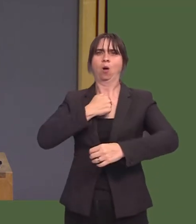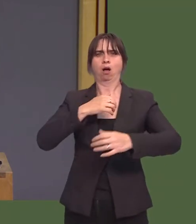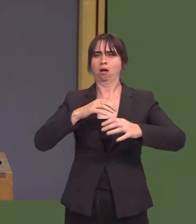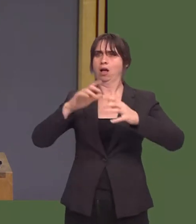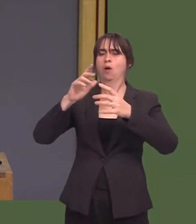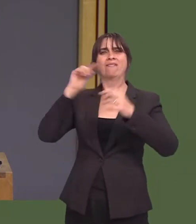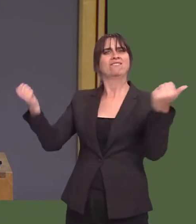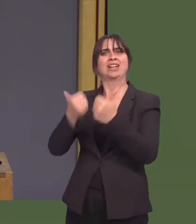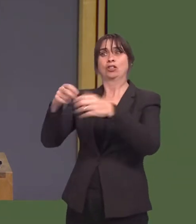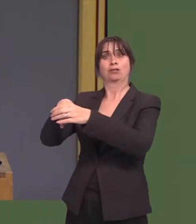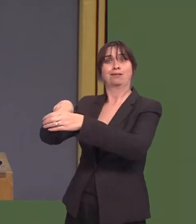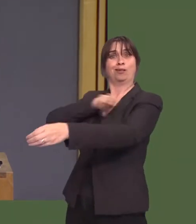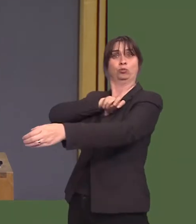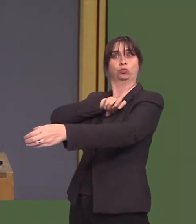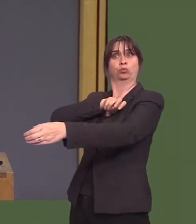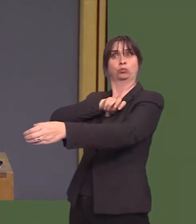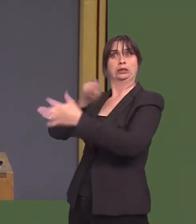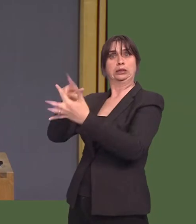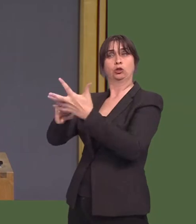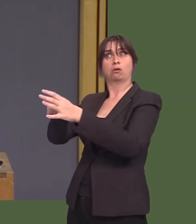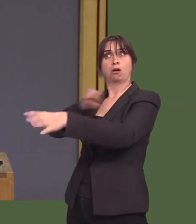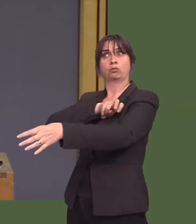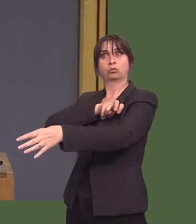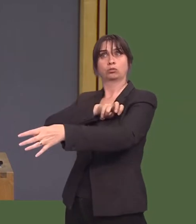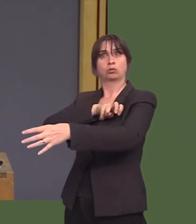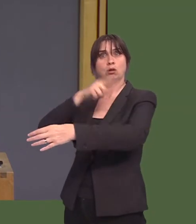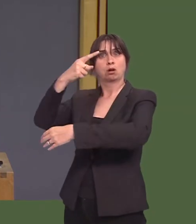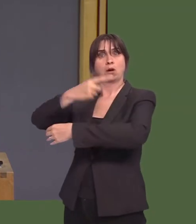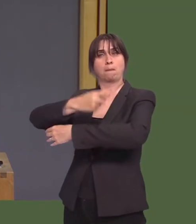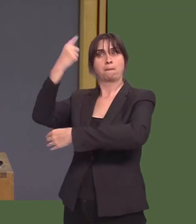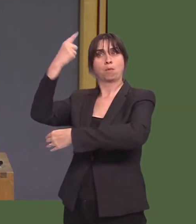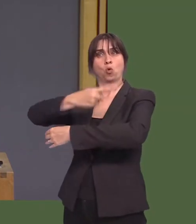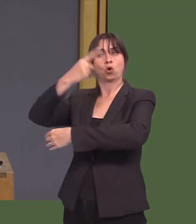Iím wondering where the Labour Party now stands in this process, because Iím sure